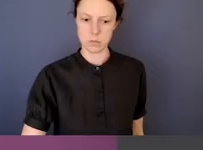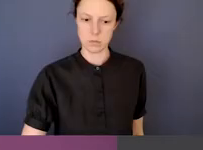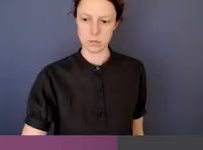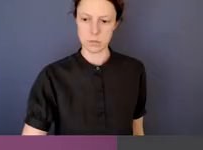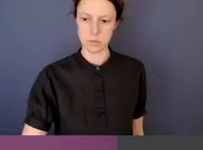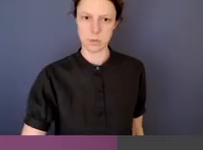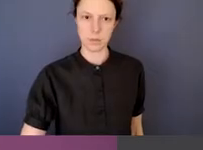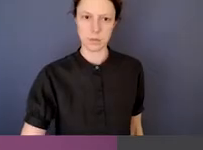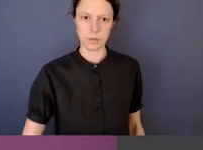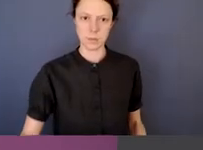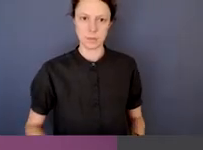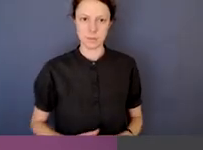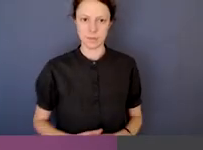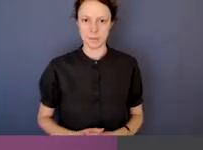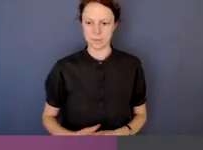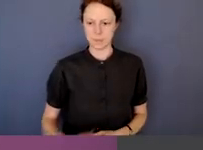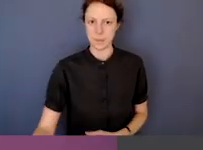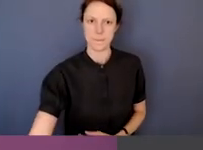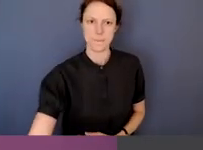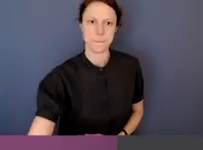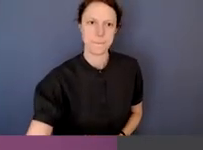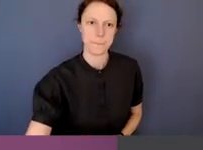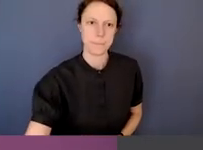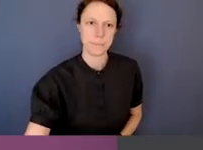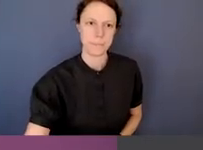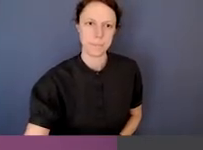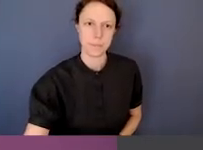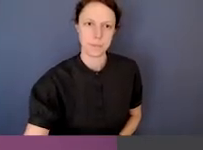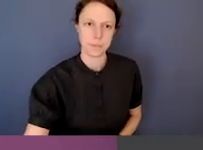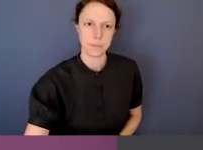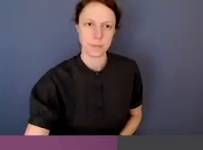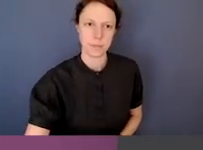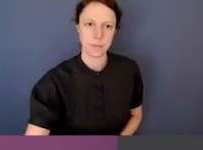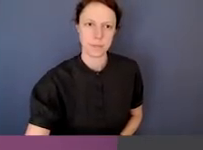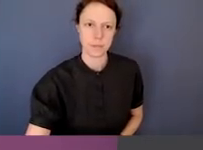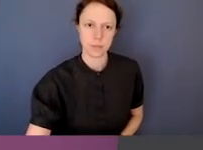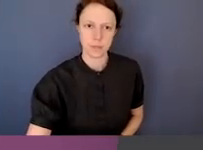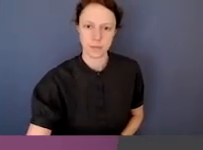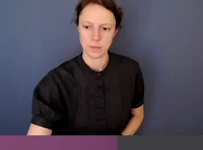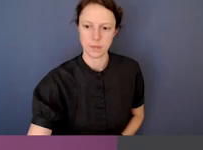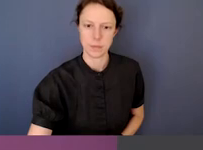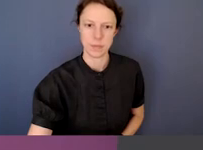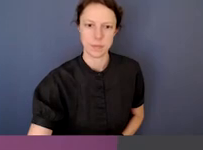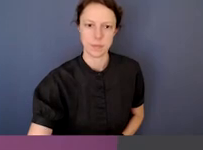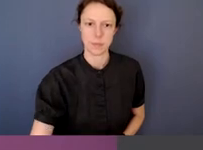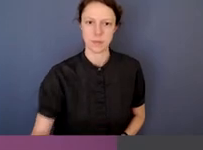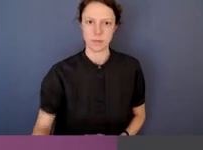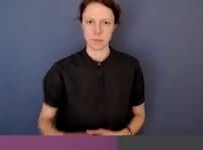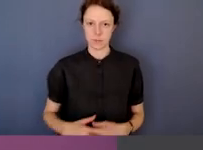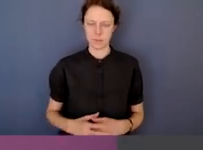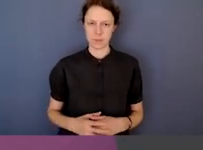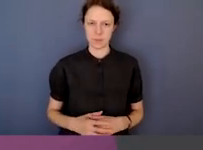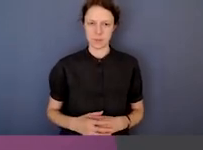likewise in local government, likewise amongst members of parliament, different sectors that we periodically survey